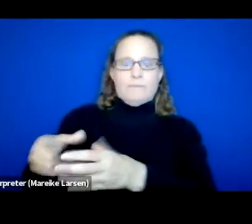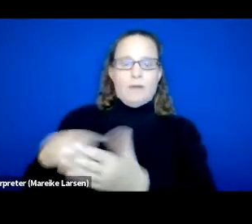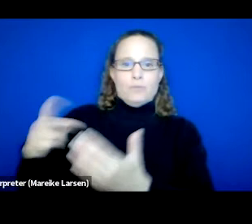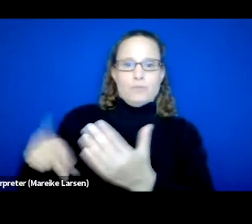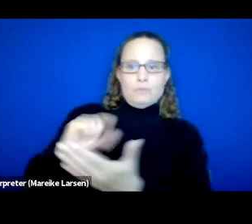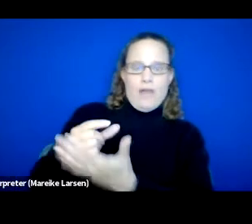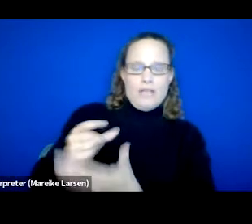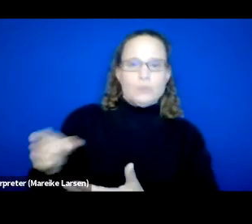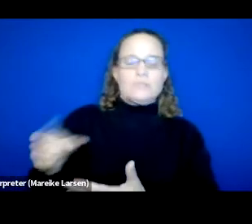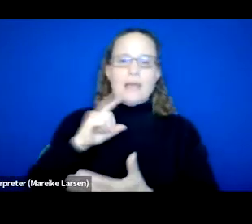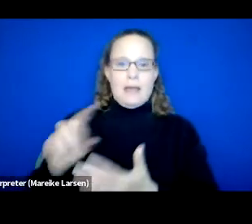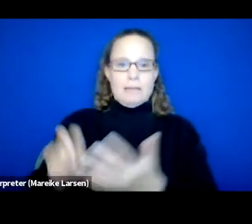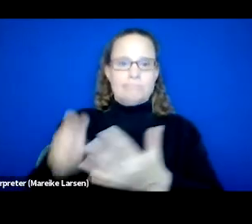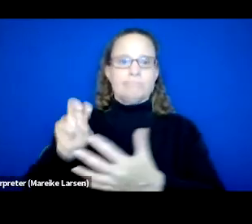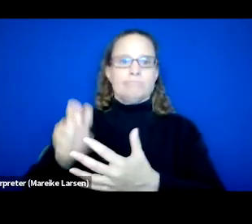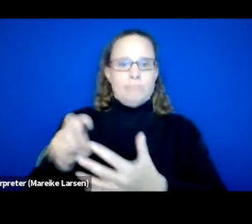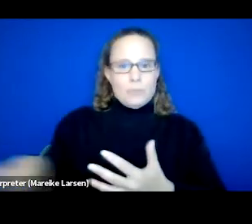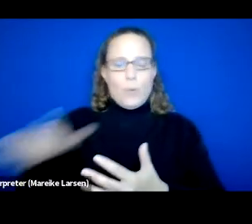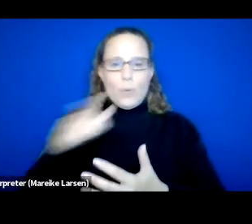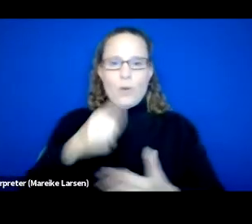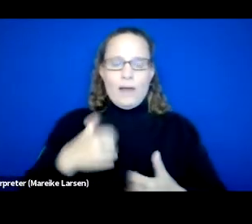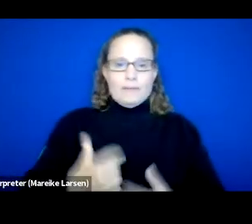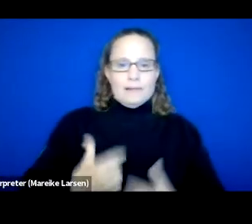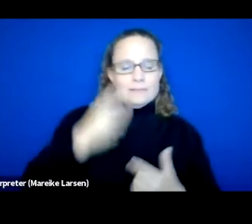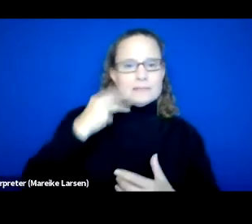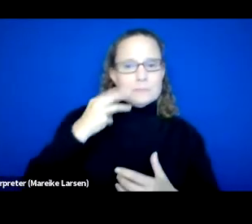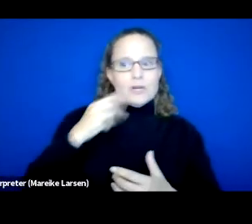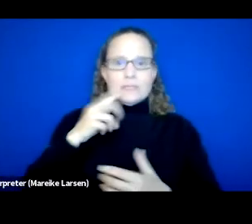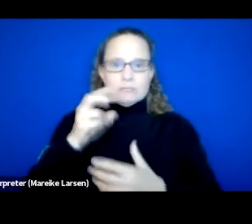and elevate those with lived X to leadership positions,